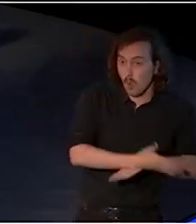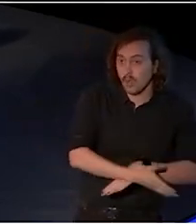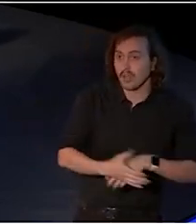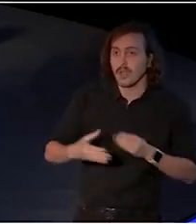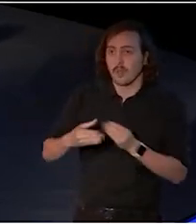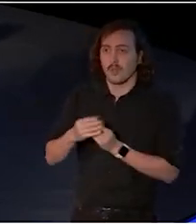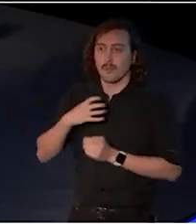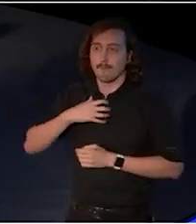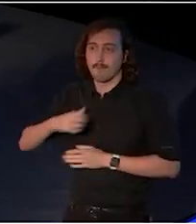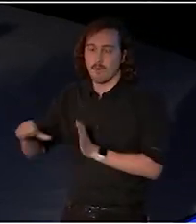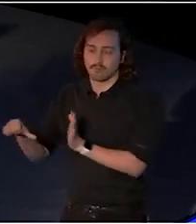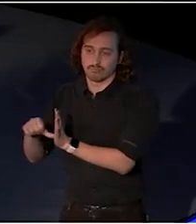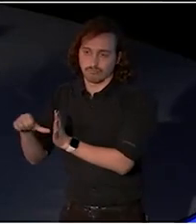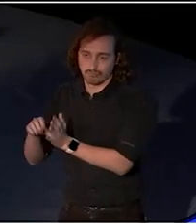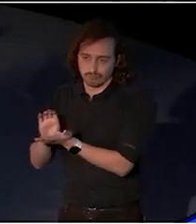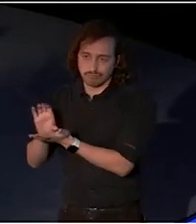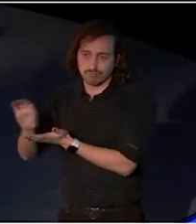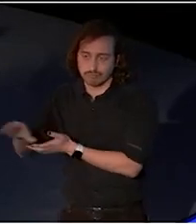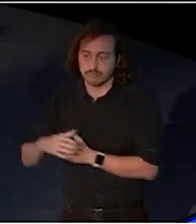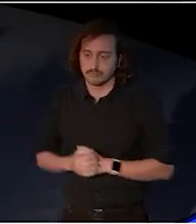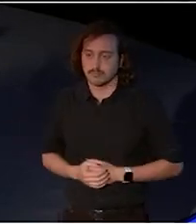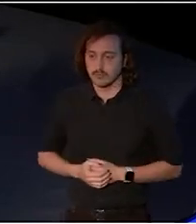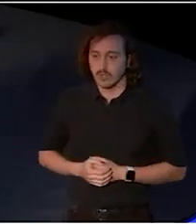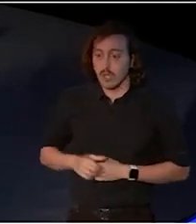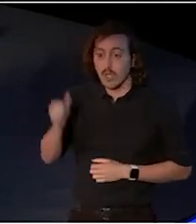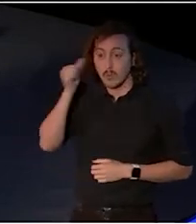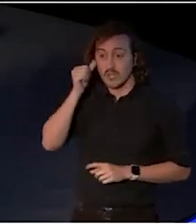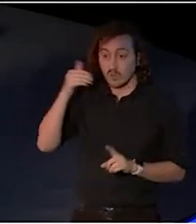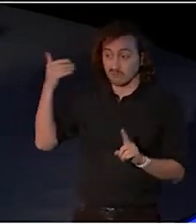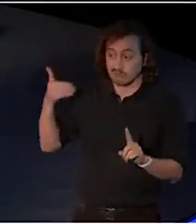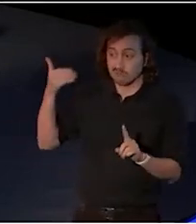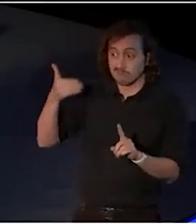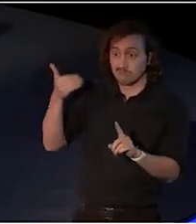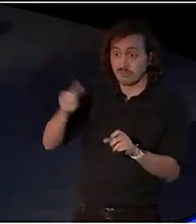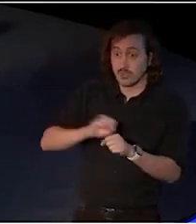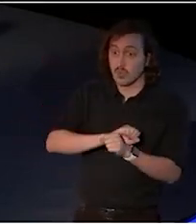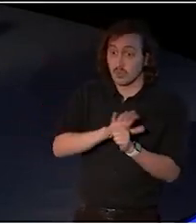after the cruel disruption of recent years. I am more than ever grateful for the perseverance